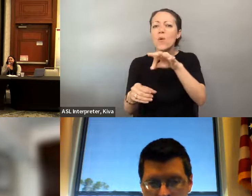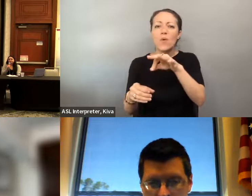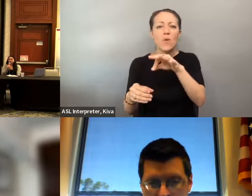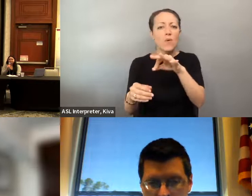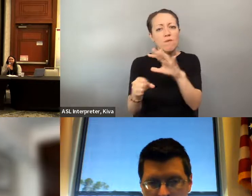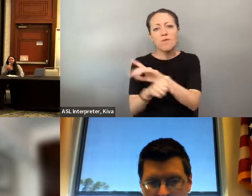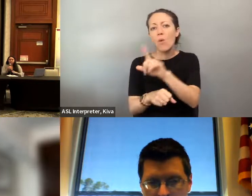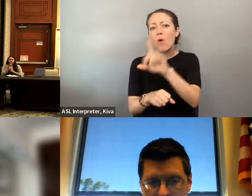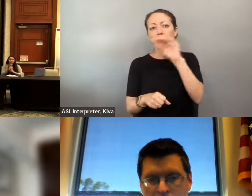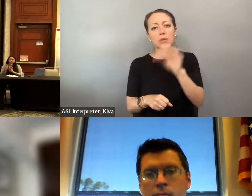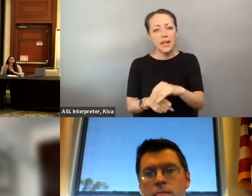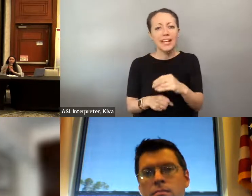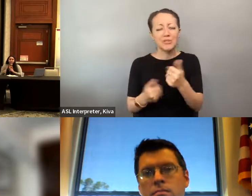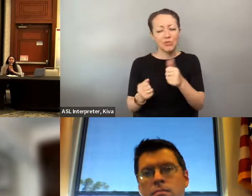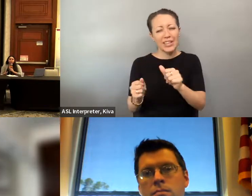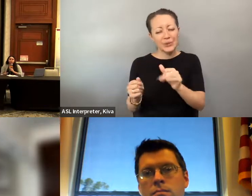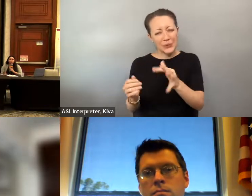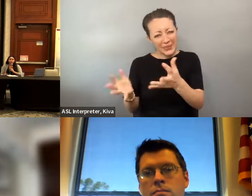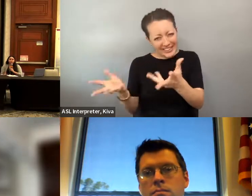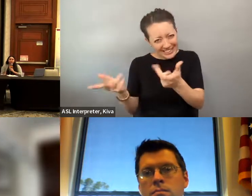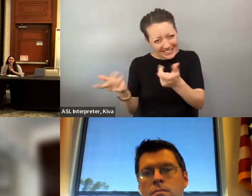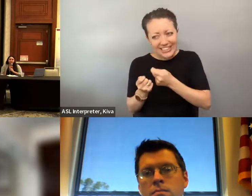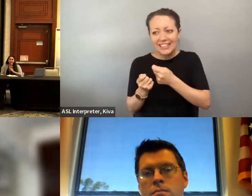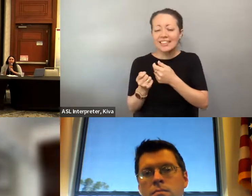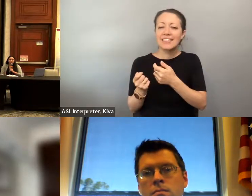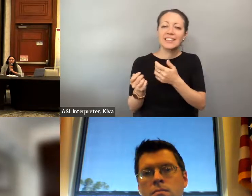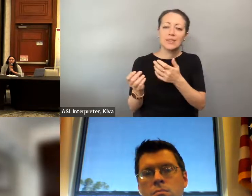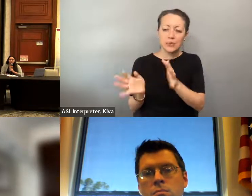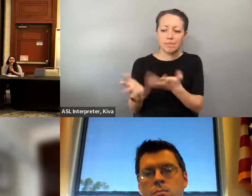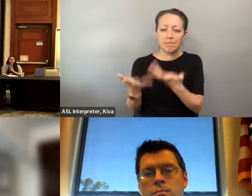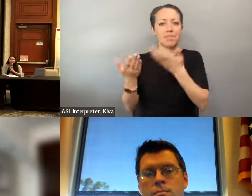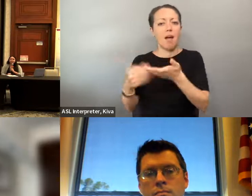But it's a lot of groups that have been historically